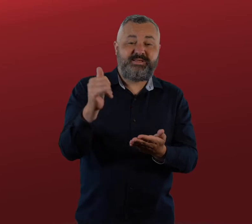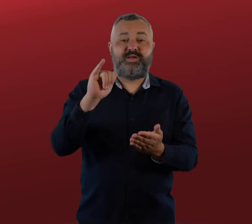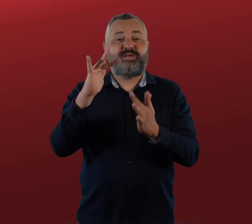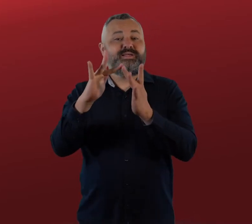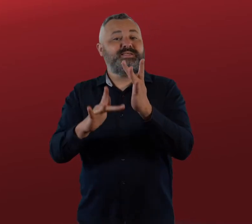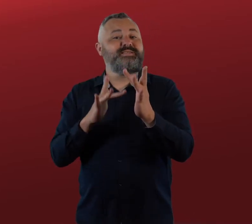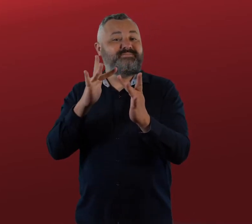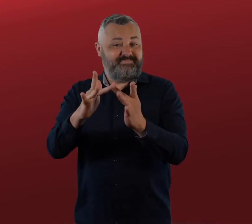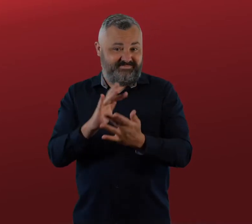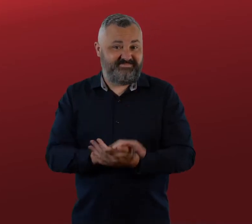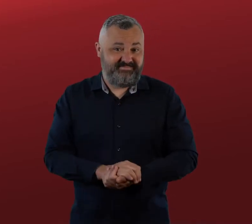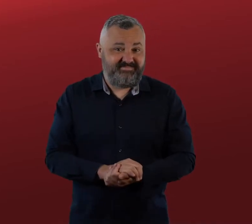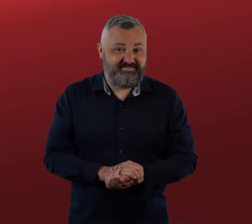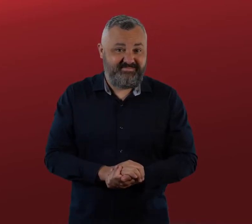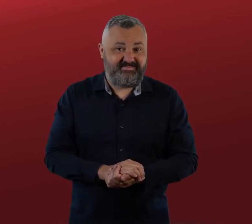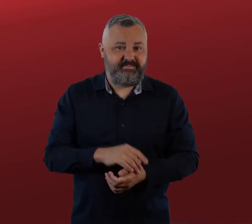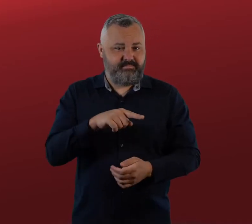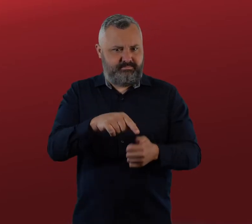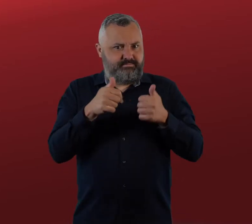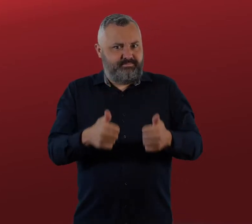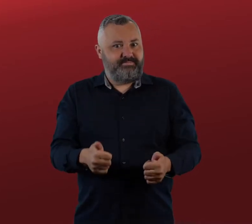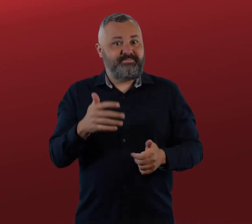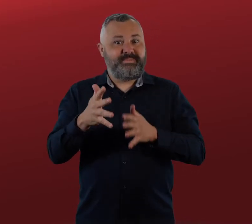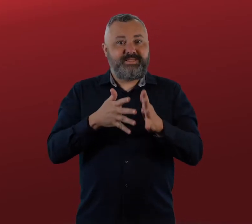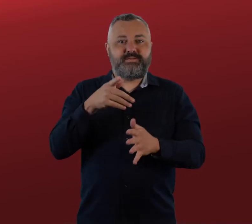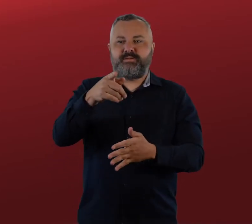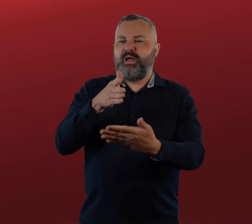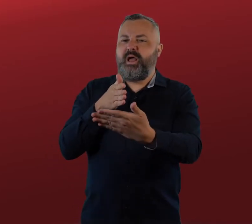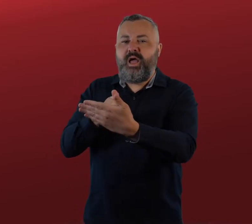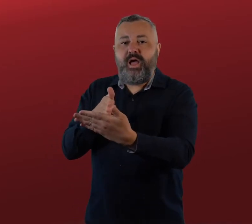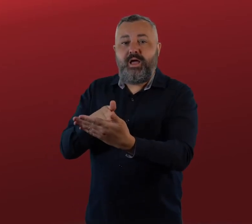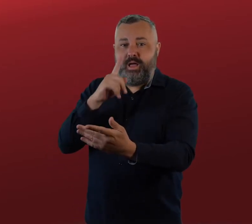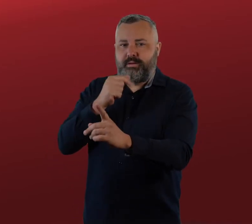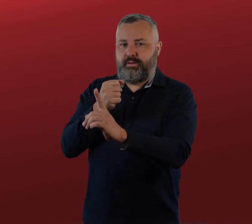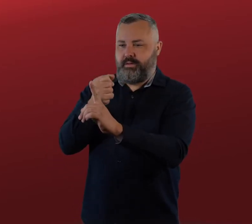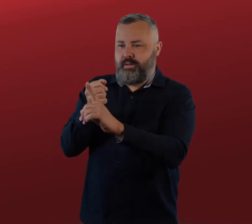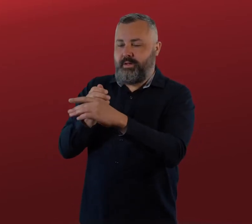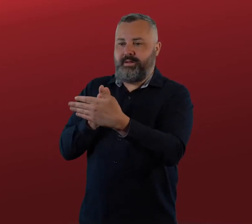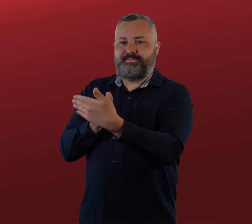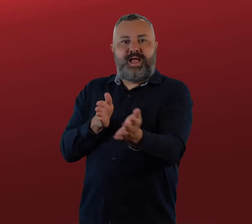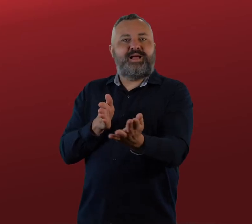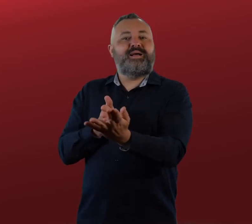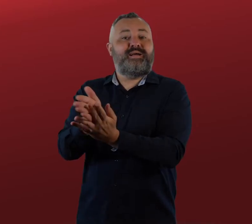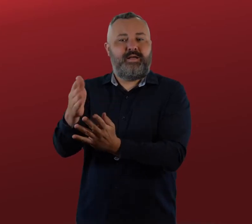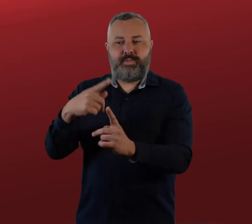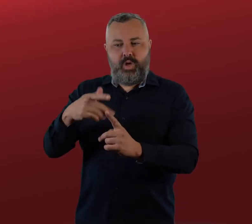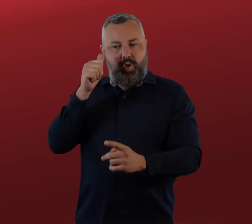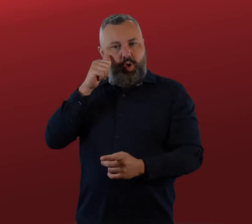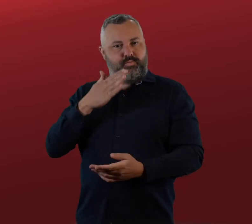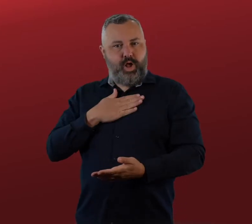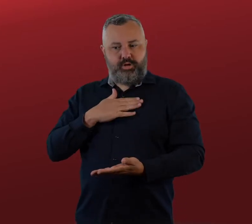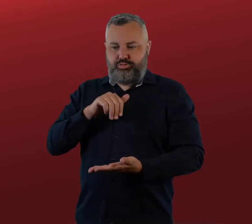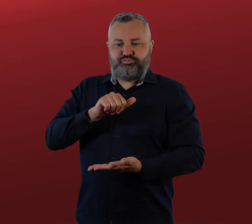The Self Advocacy toolkit is available online and in printed format and has been developed to give you the information you need